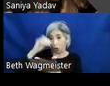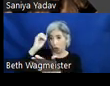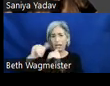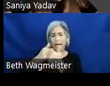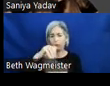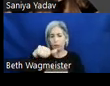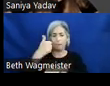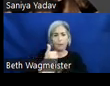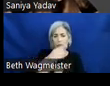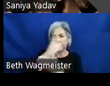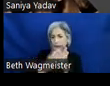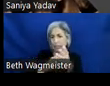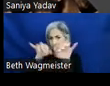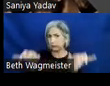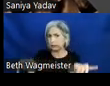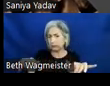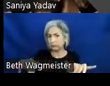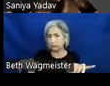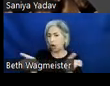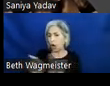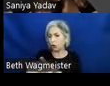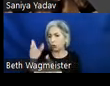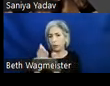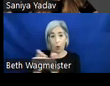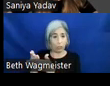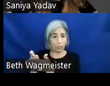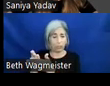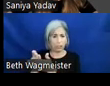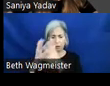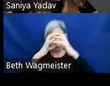our design system and components. Let's breakdown how we build a